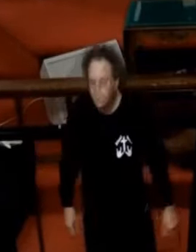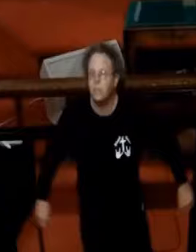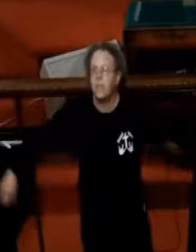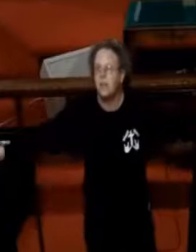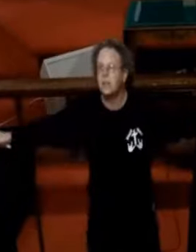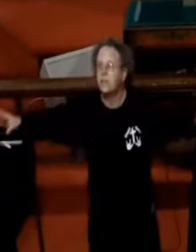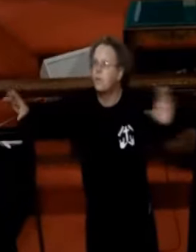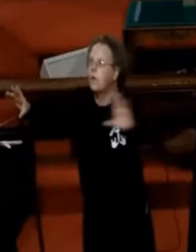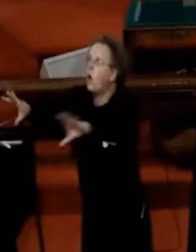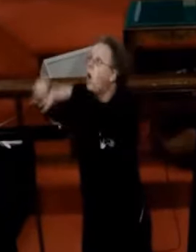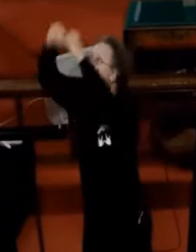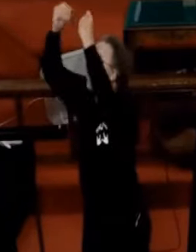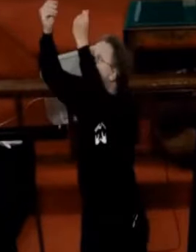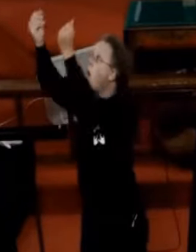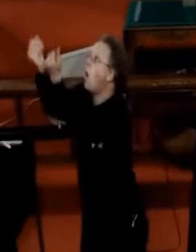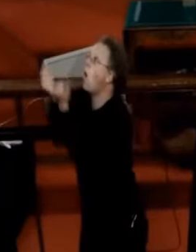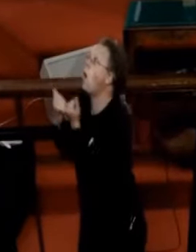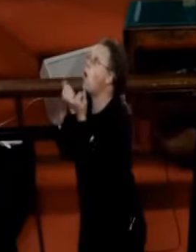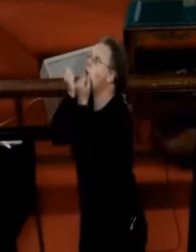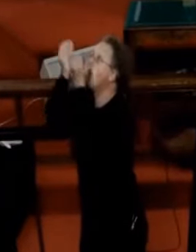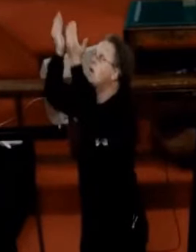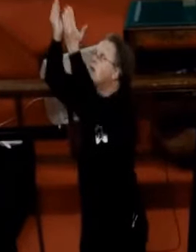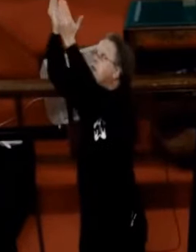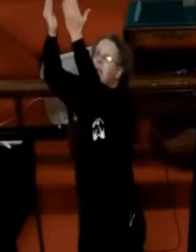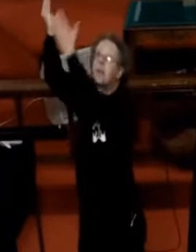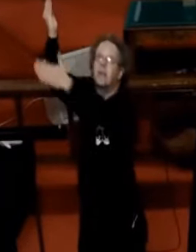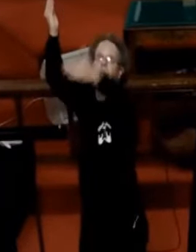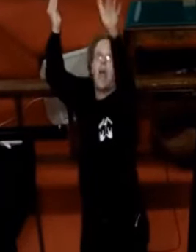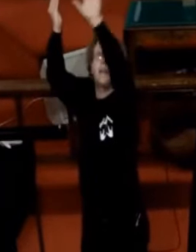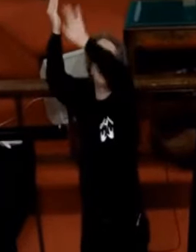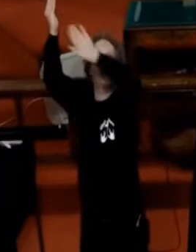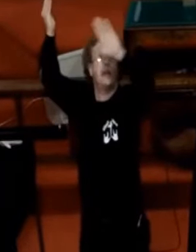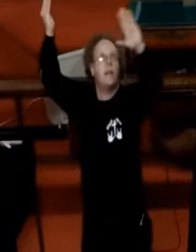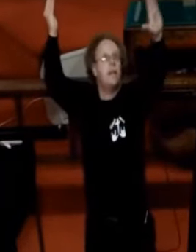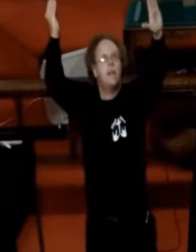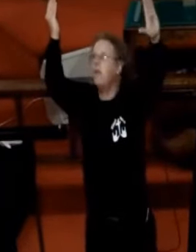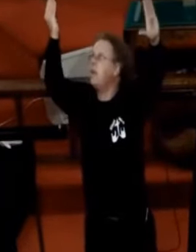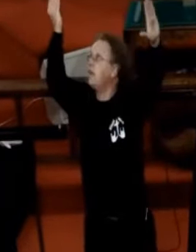(singing in a foreign language)